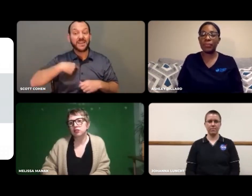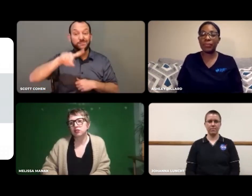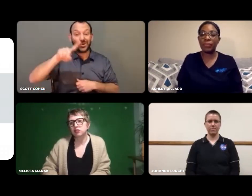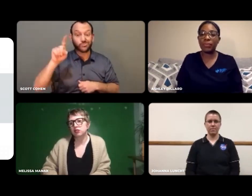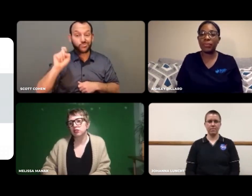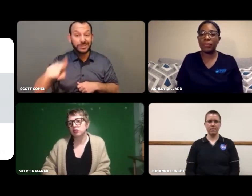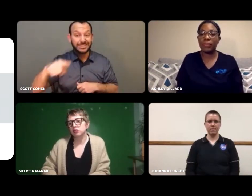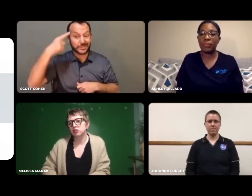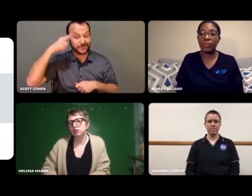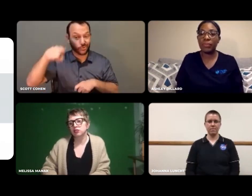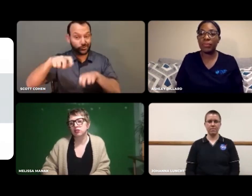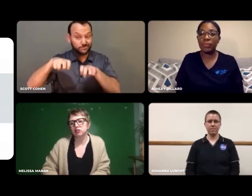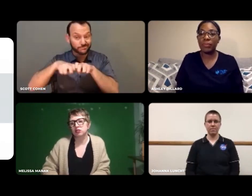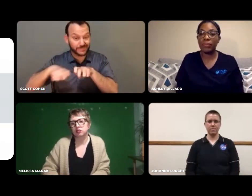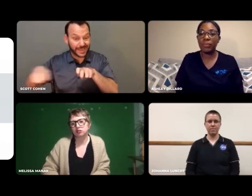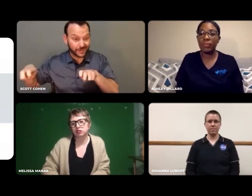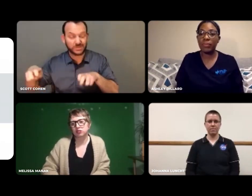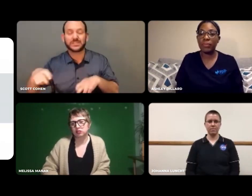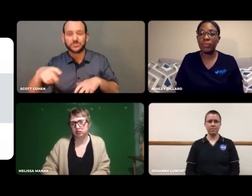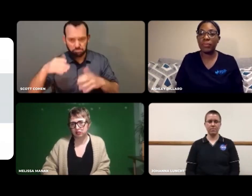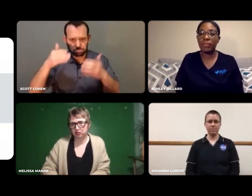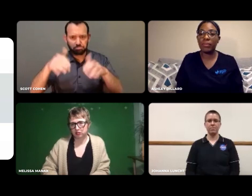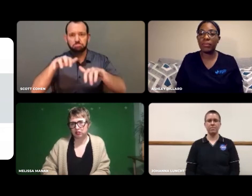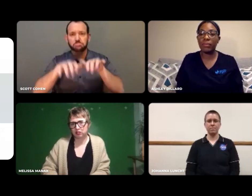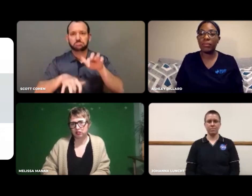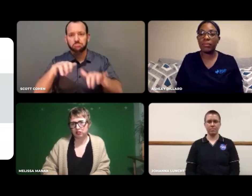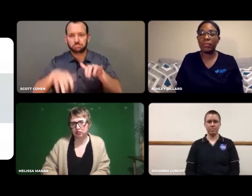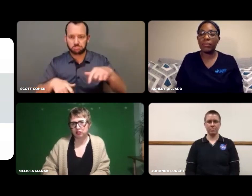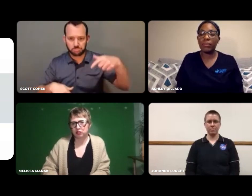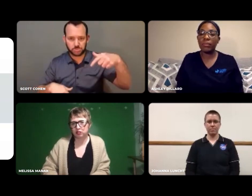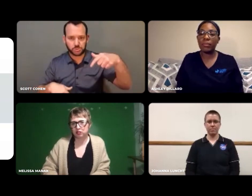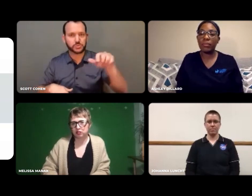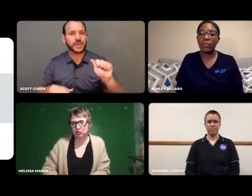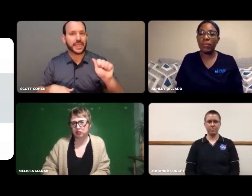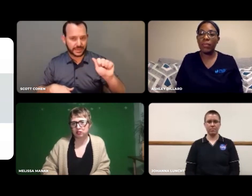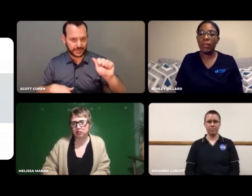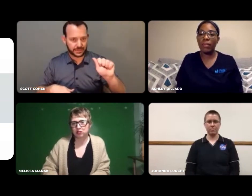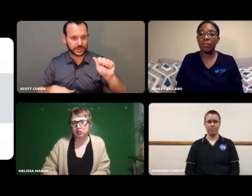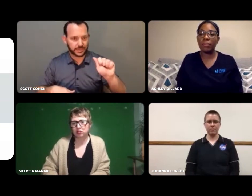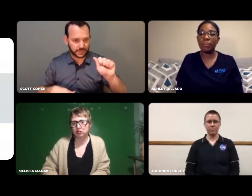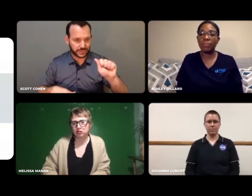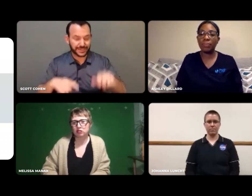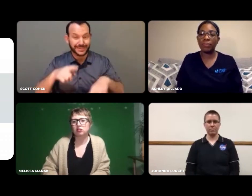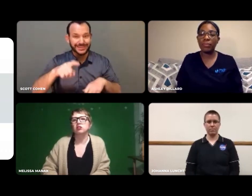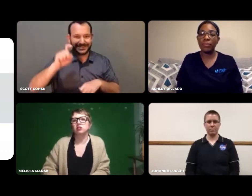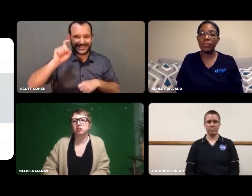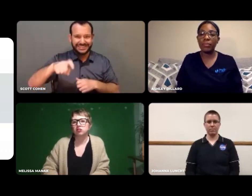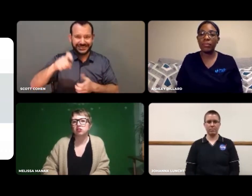As we do, if any questions come to your mind, please type those in to our Q&A.